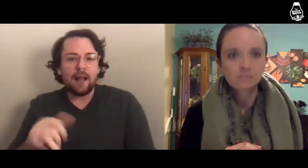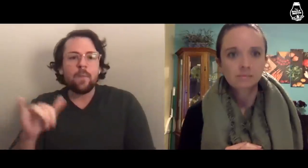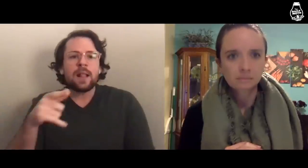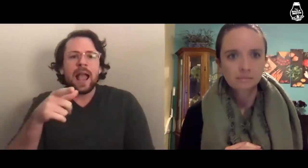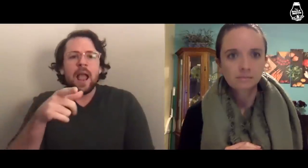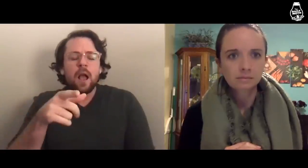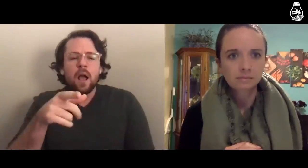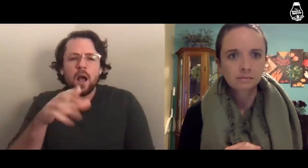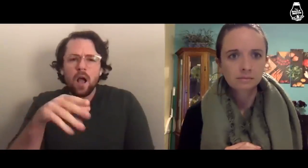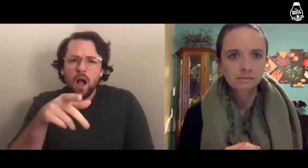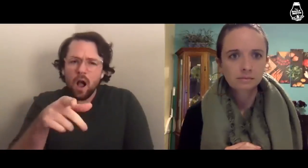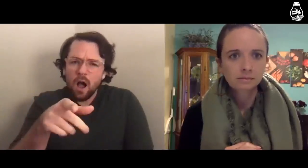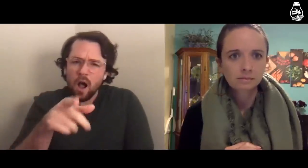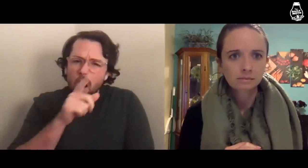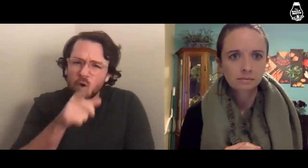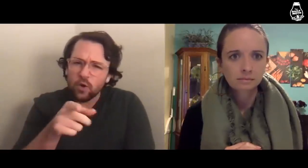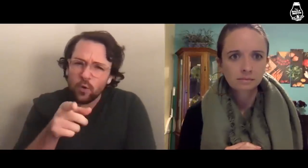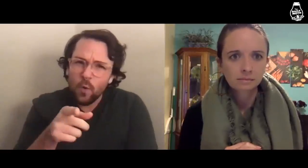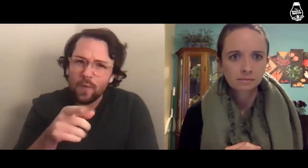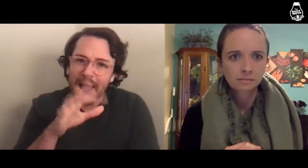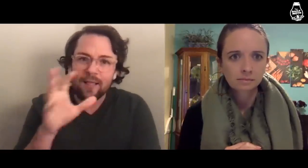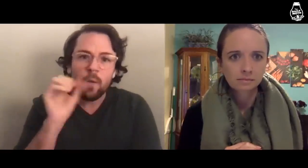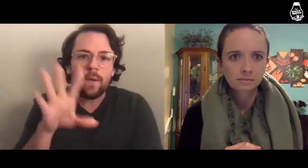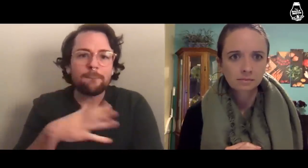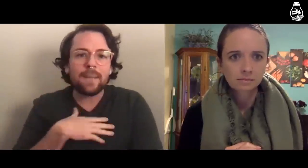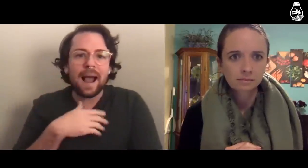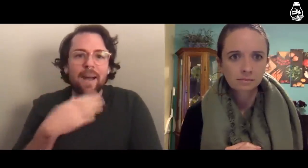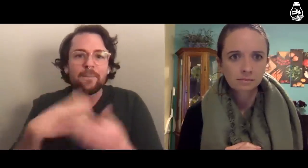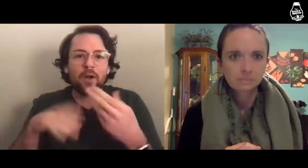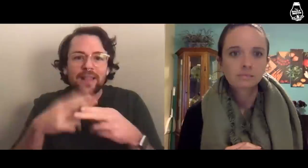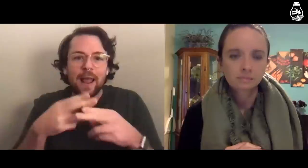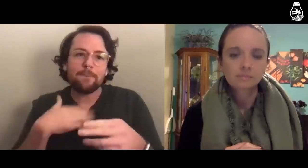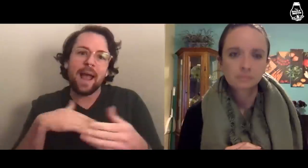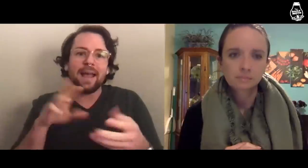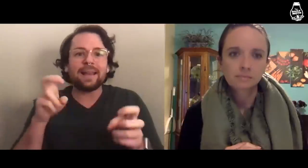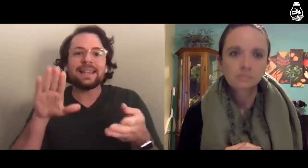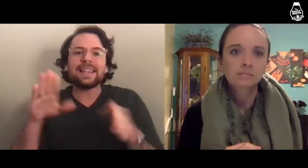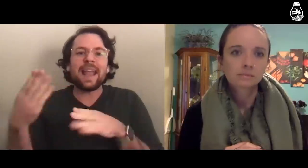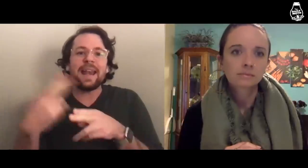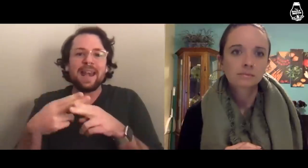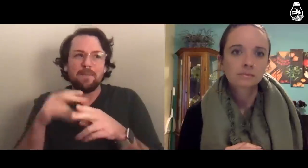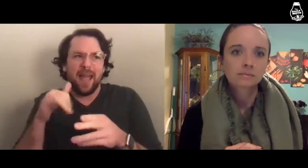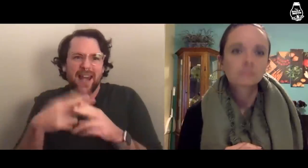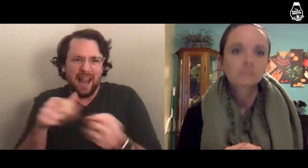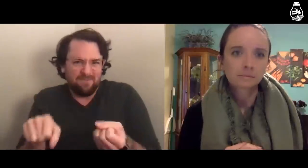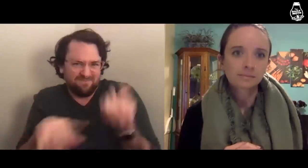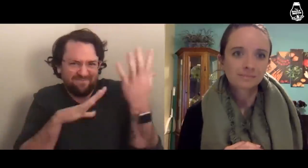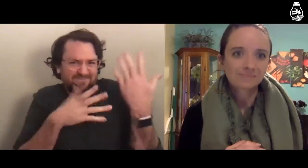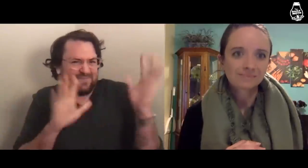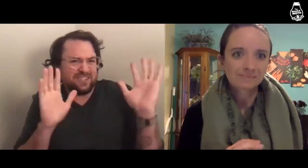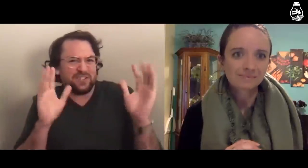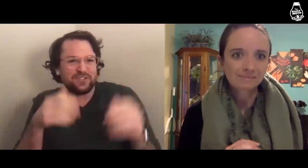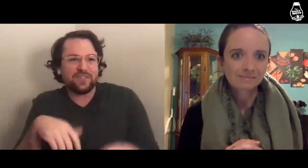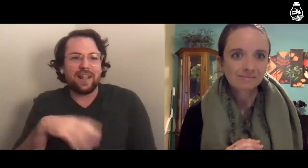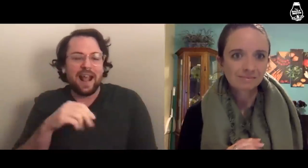They’d be like, “Are you...?” and share my birth name, or my dead name. That name is old news.